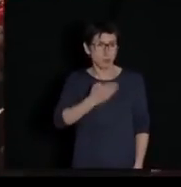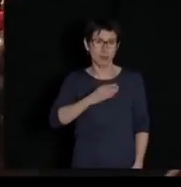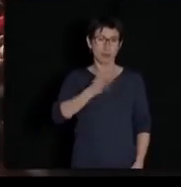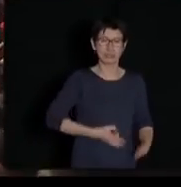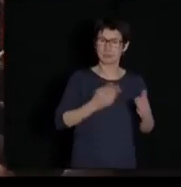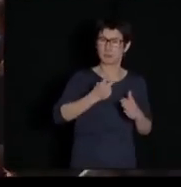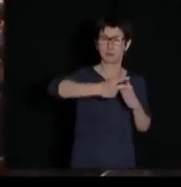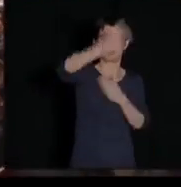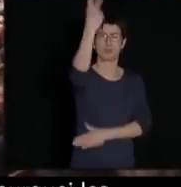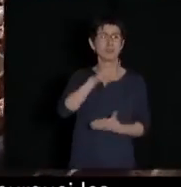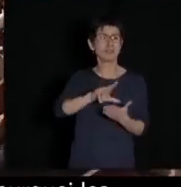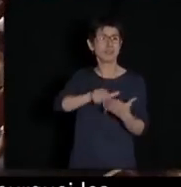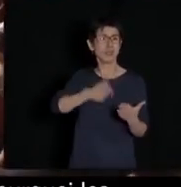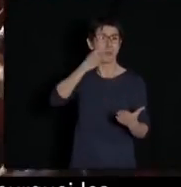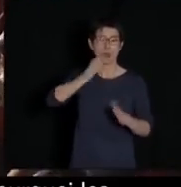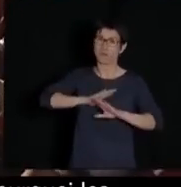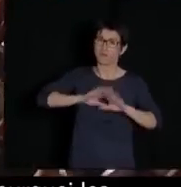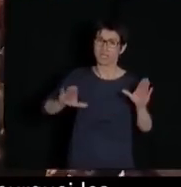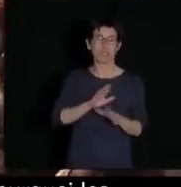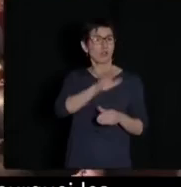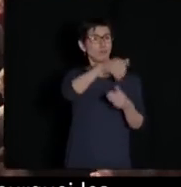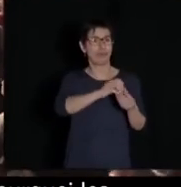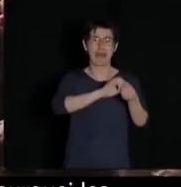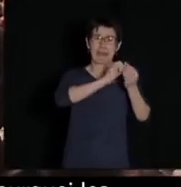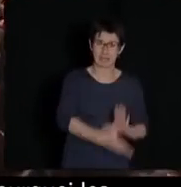You are increasingly told that this or that was dematerialized,